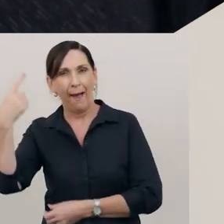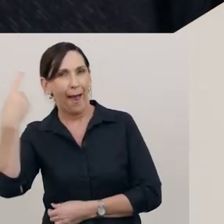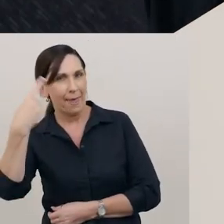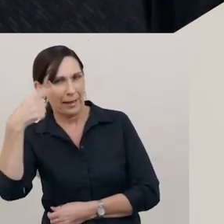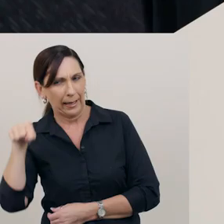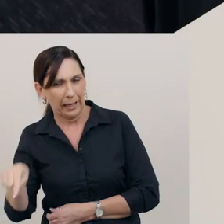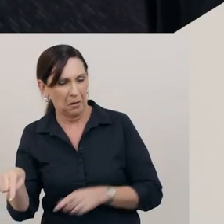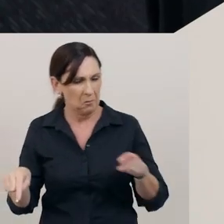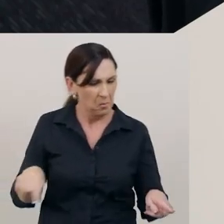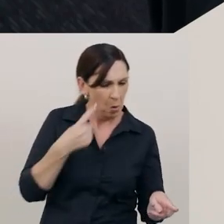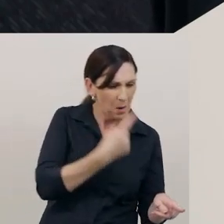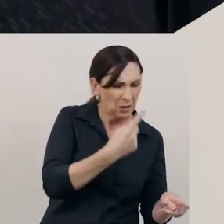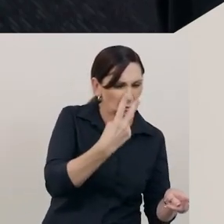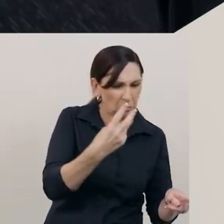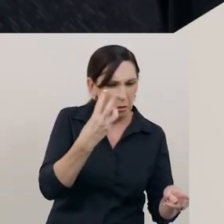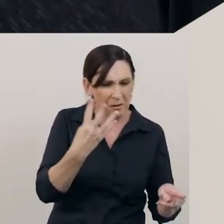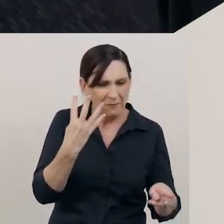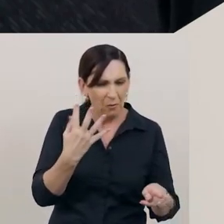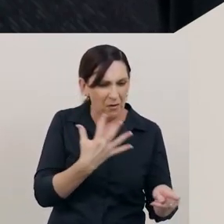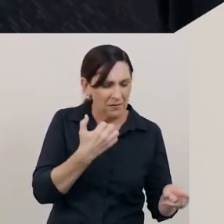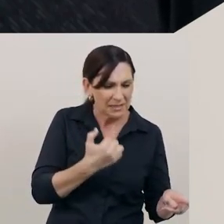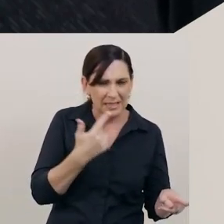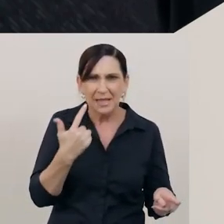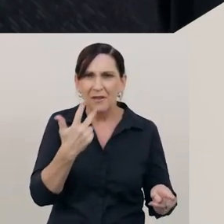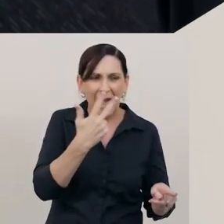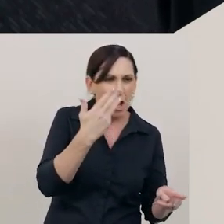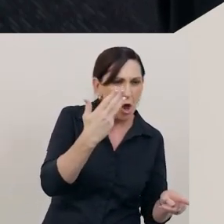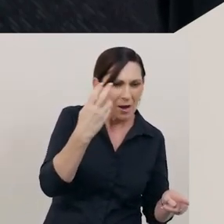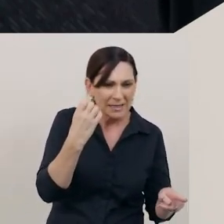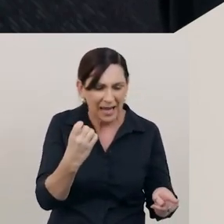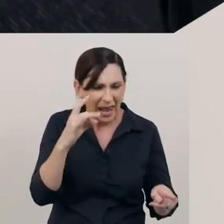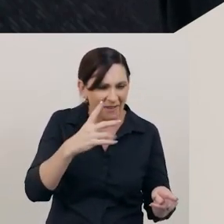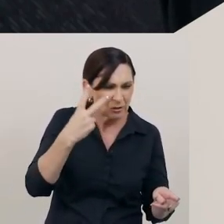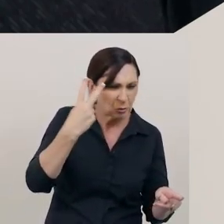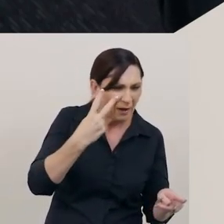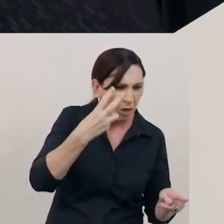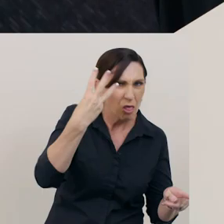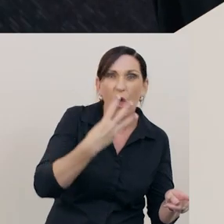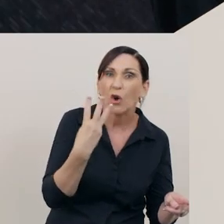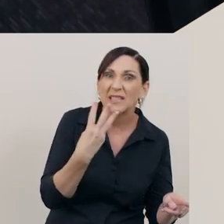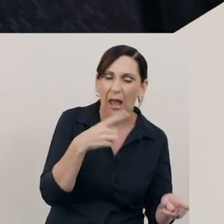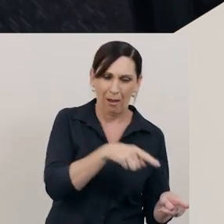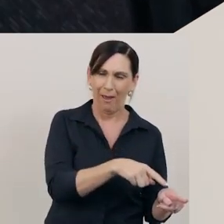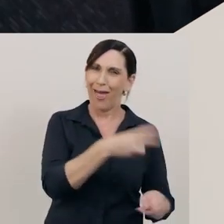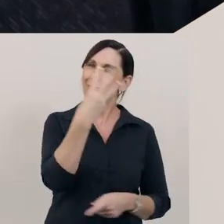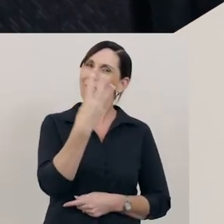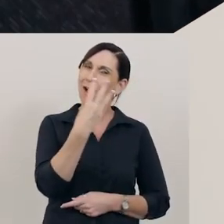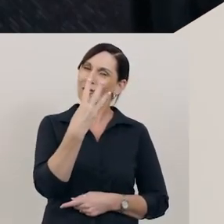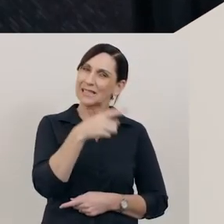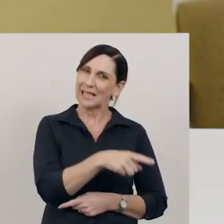1, 2, 3, 4, 5, 6, 7, 8, 9, 10, 11, 12, 13. This pile has 13.